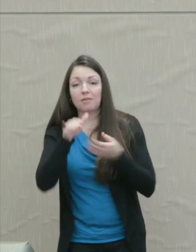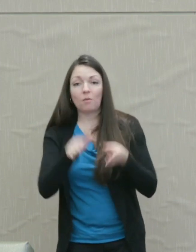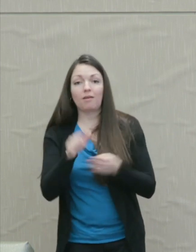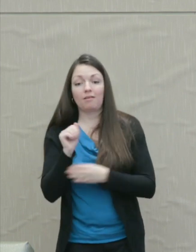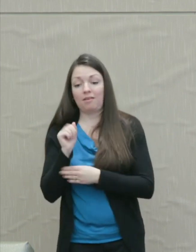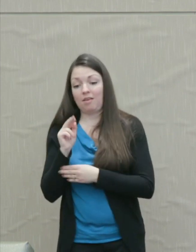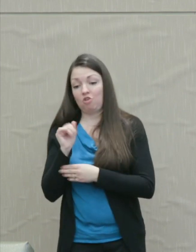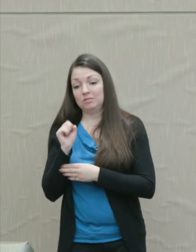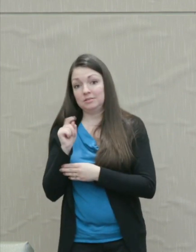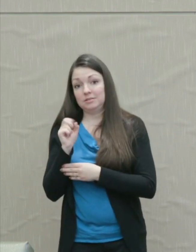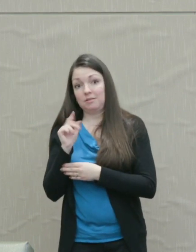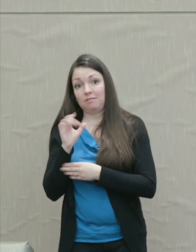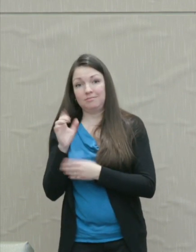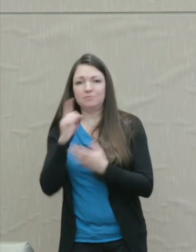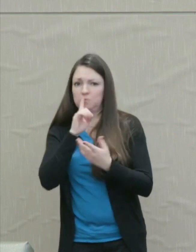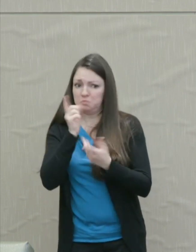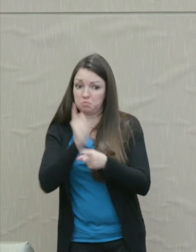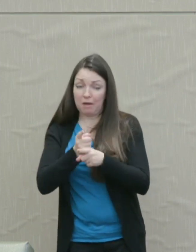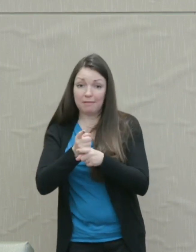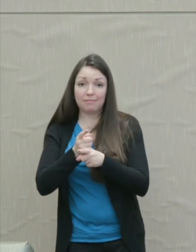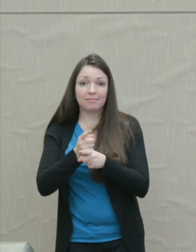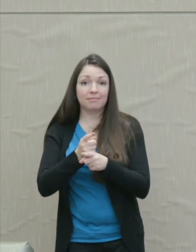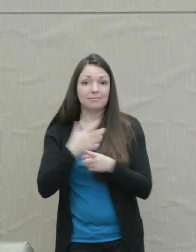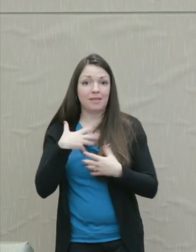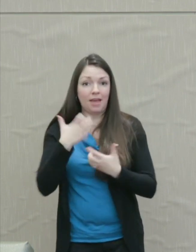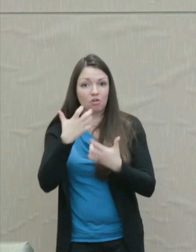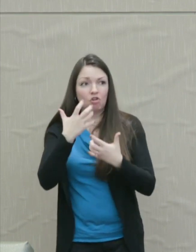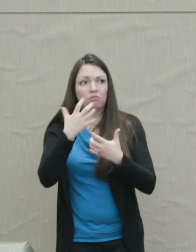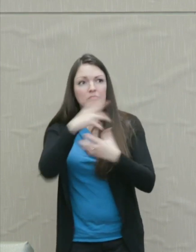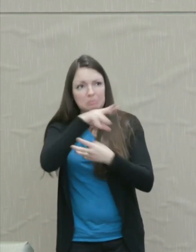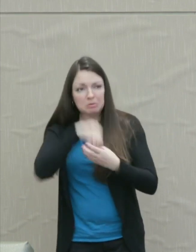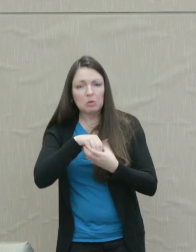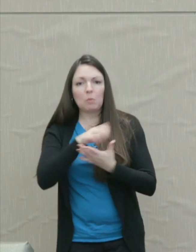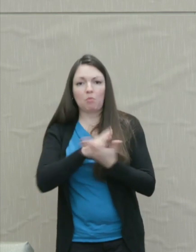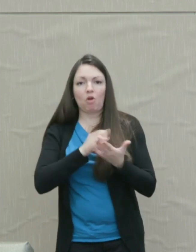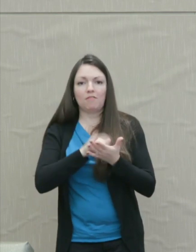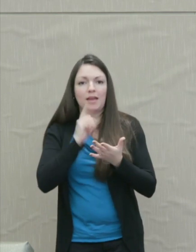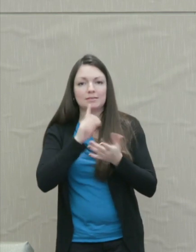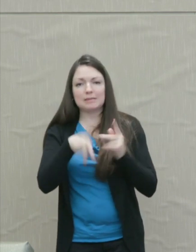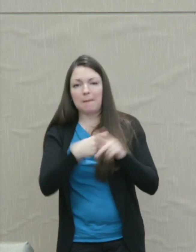Anger typically does contain a kind of strike back tendency and that's what differentiates